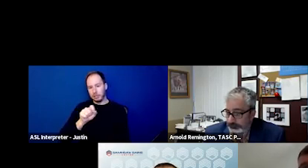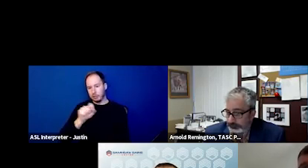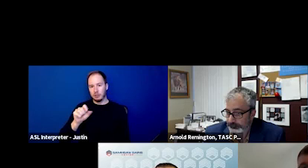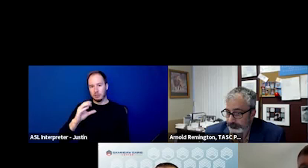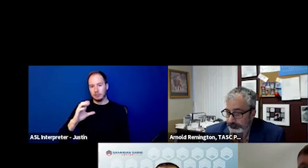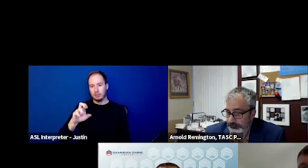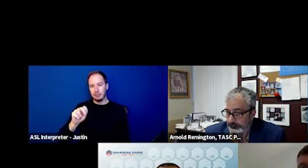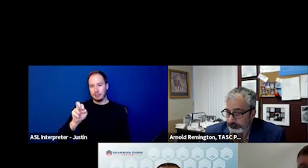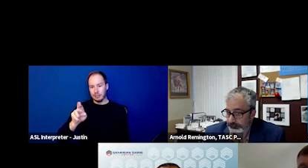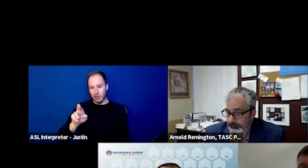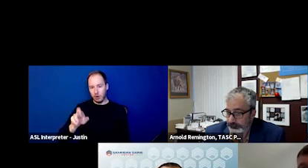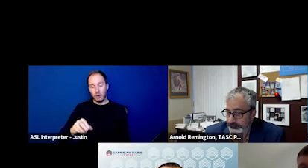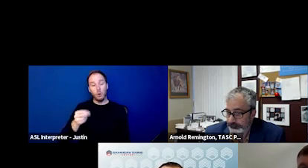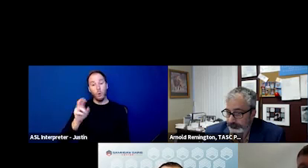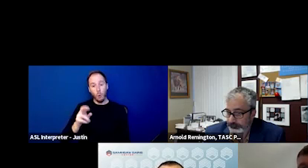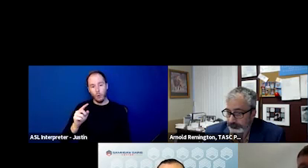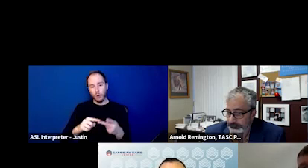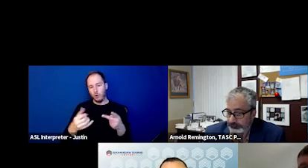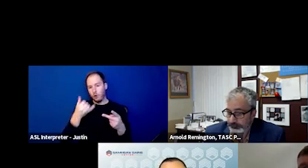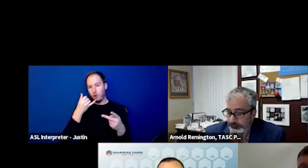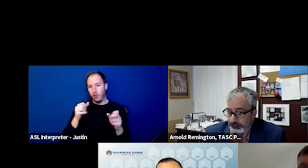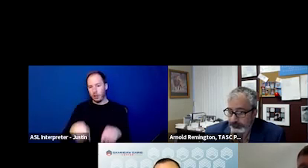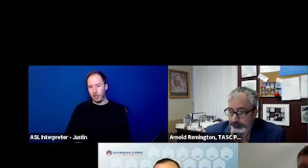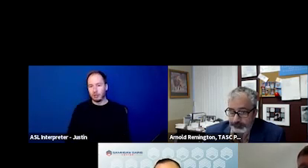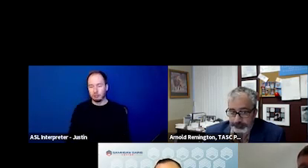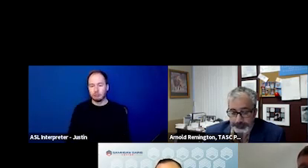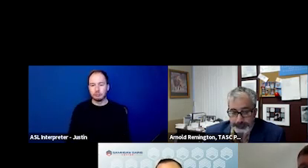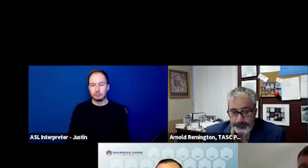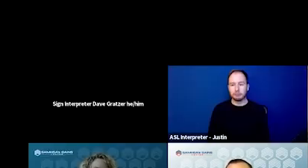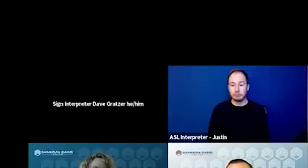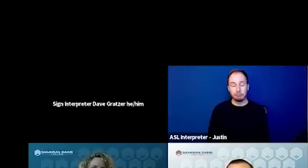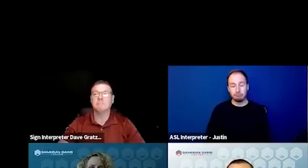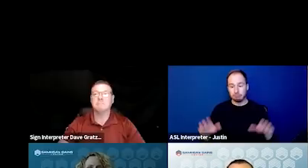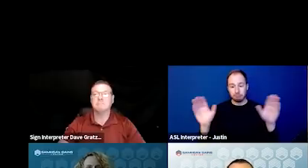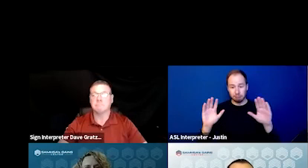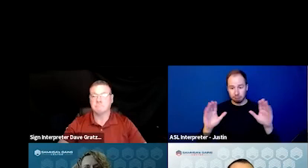or here's a phone number to directly reach us. Goodbye, and thank you again